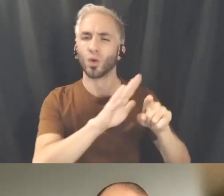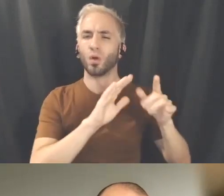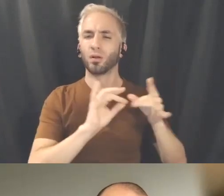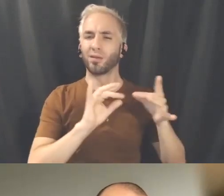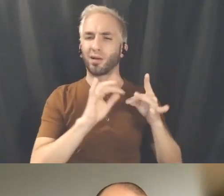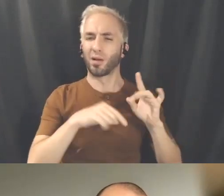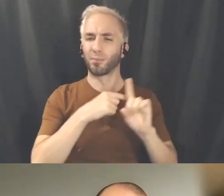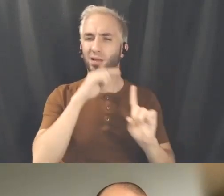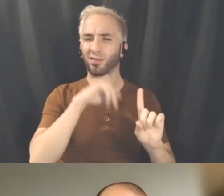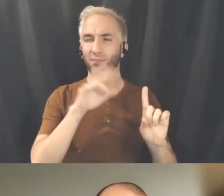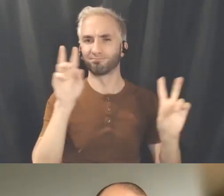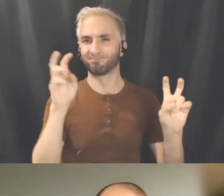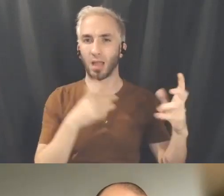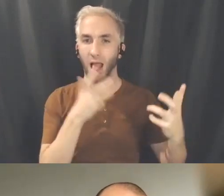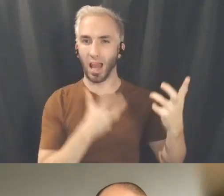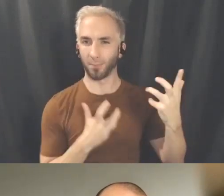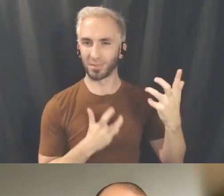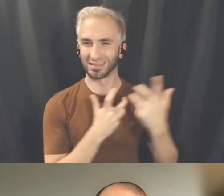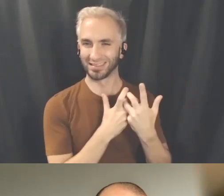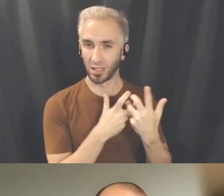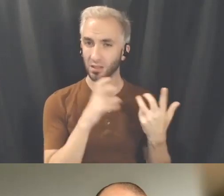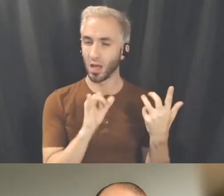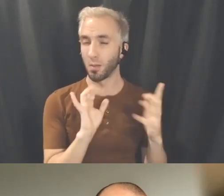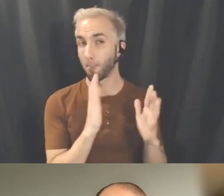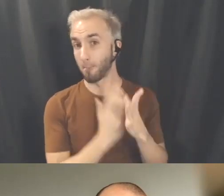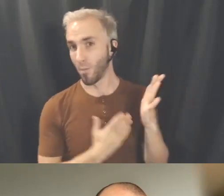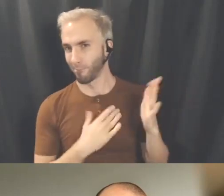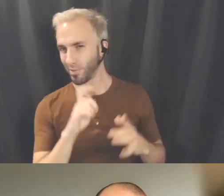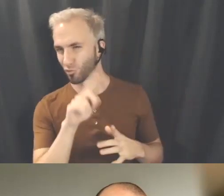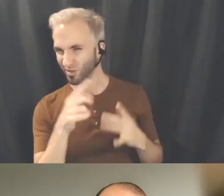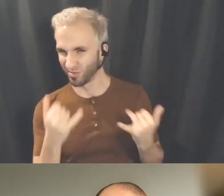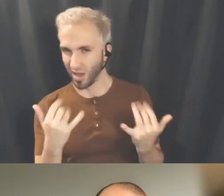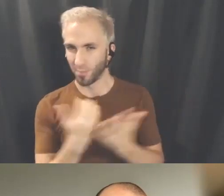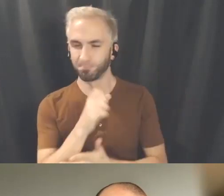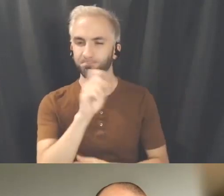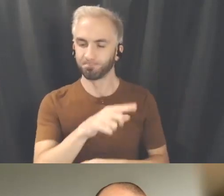alignment, that's part of my question is like, how in the aesthetic do you figure